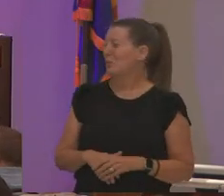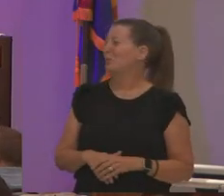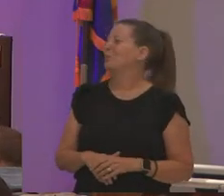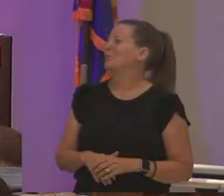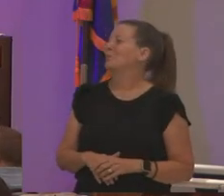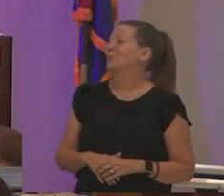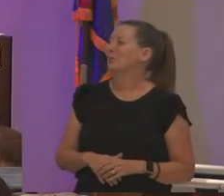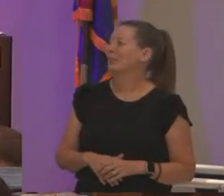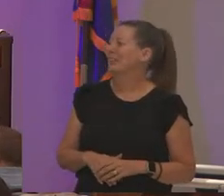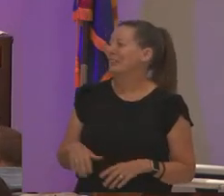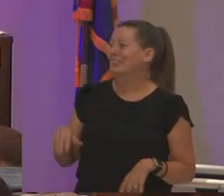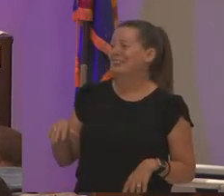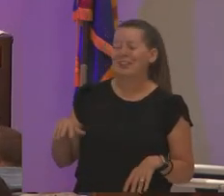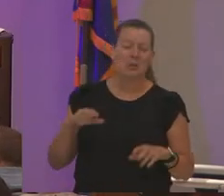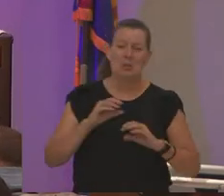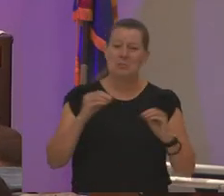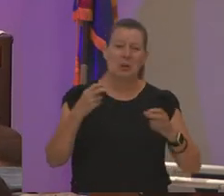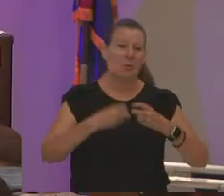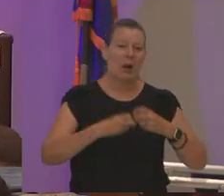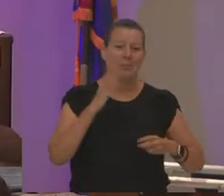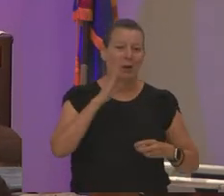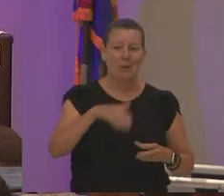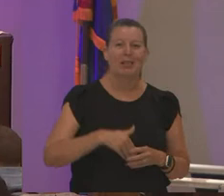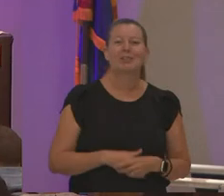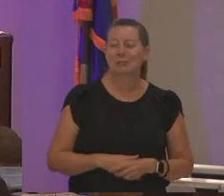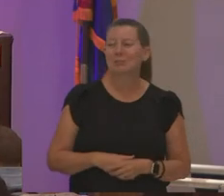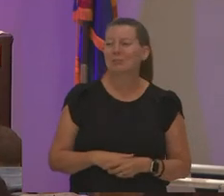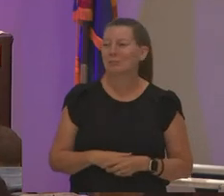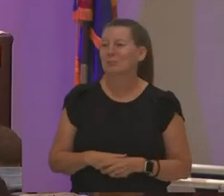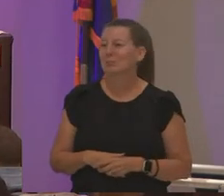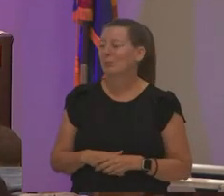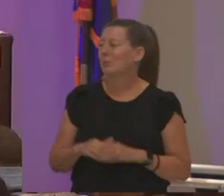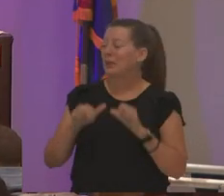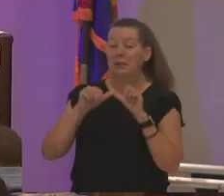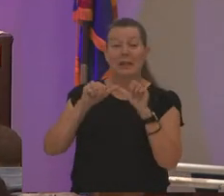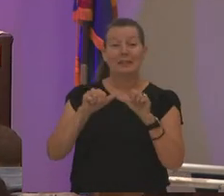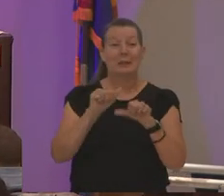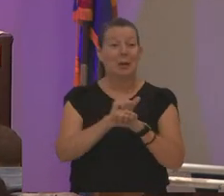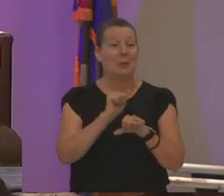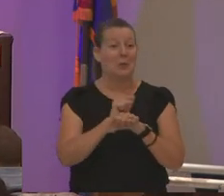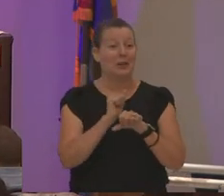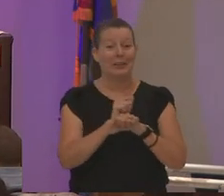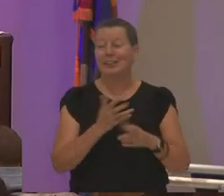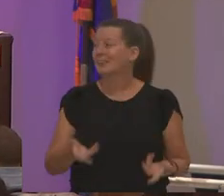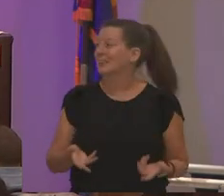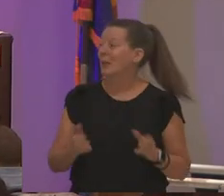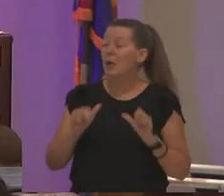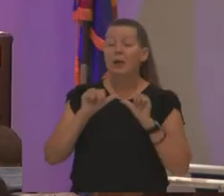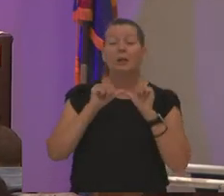all right no problem i'll do that but let's keep working continuous improvement continuous